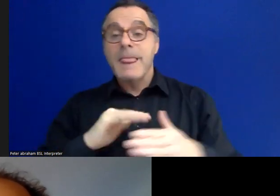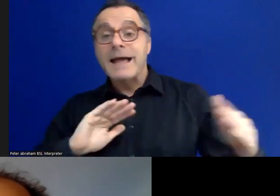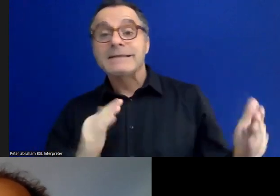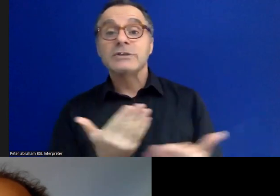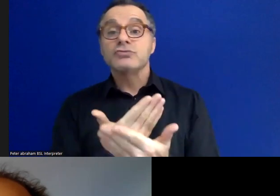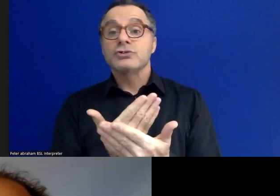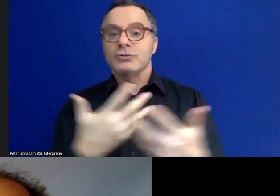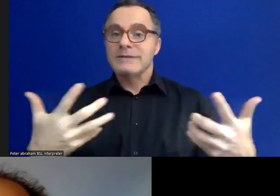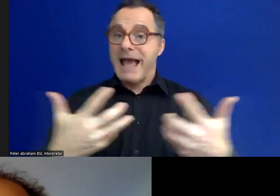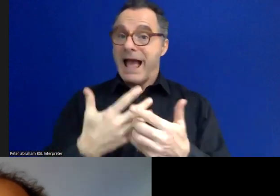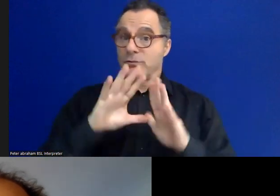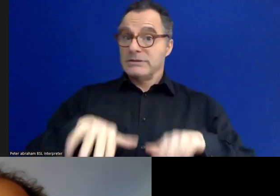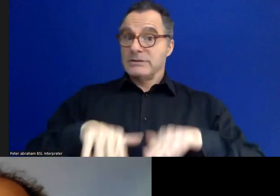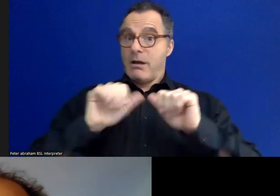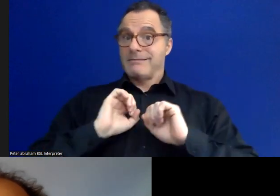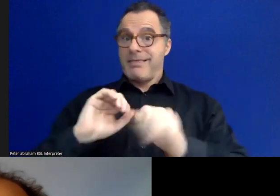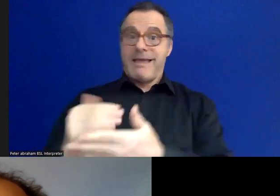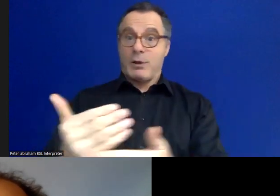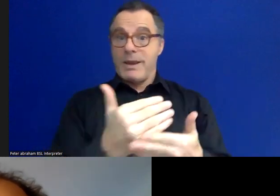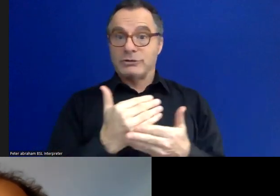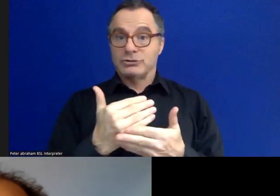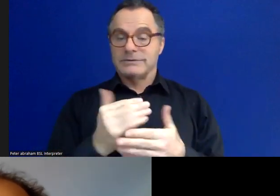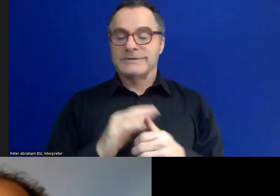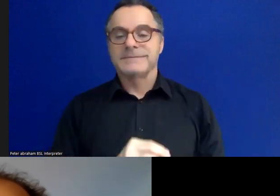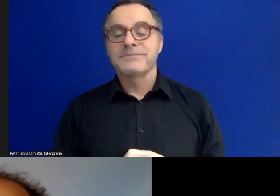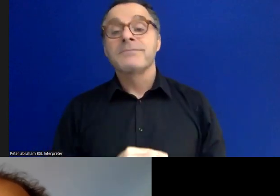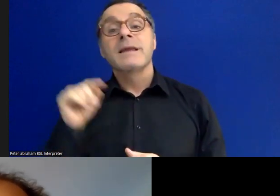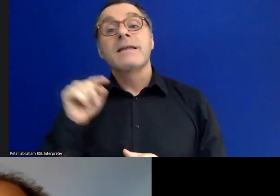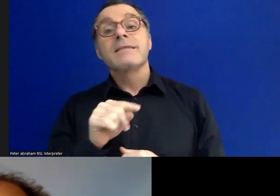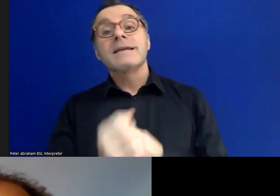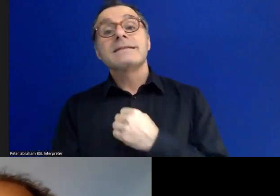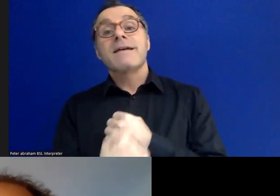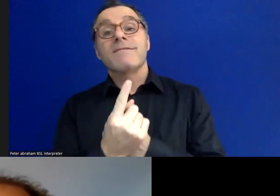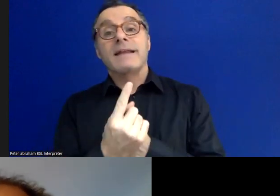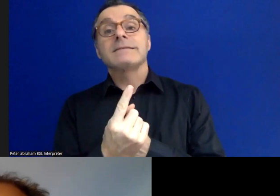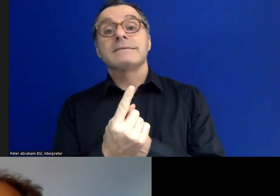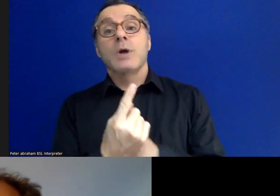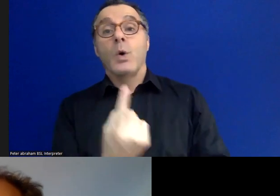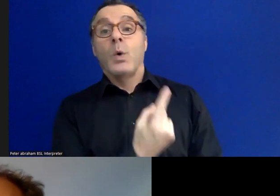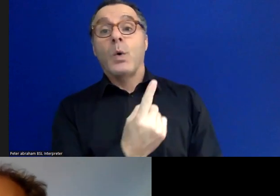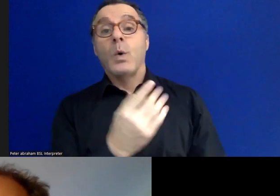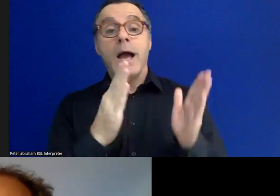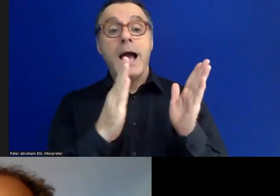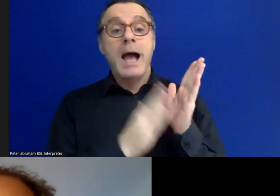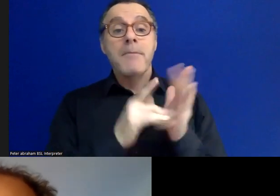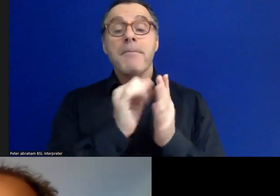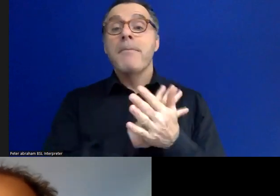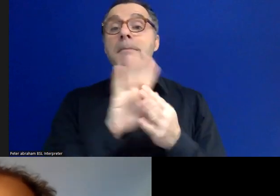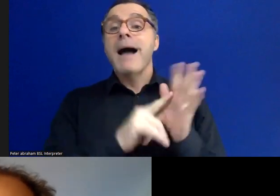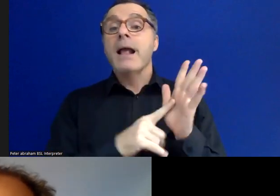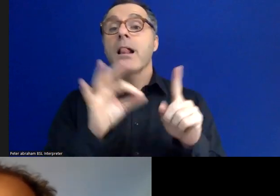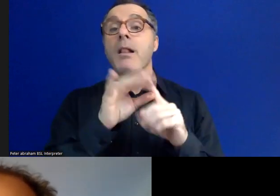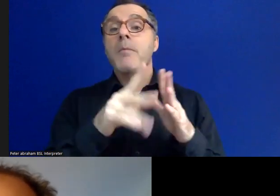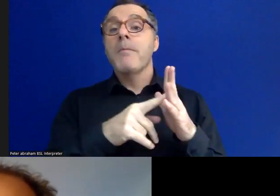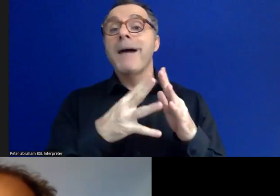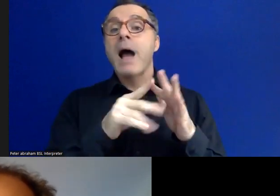it came about. [In] this event we'll be hearing from Michael Powell who is at the